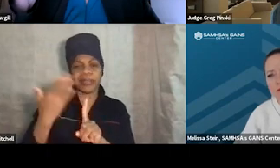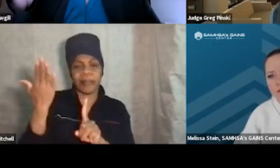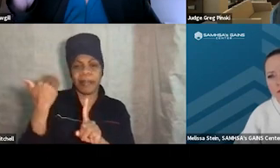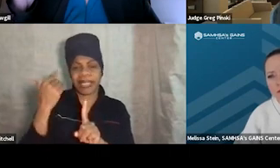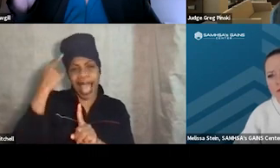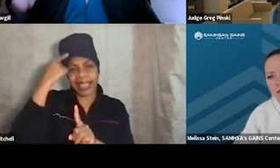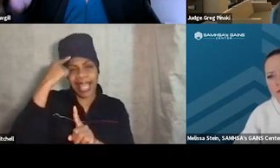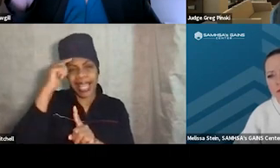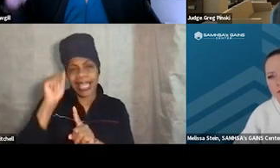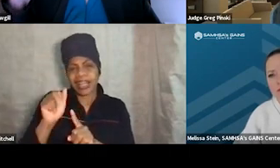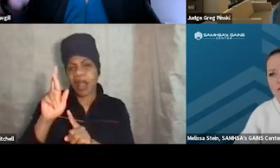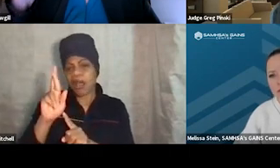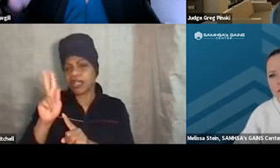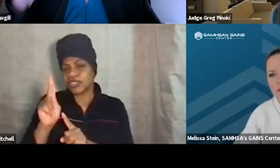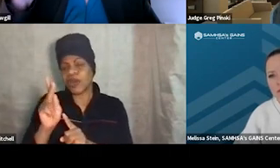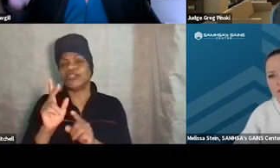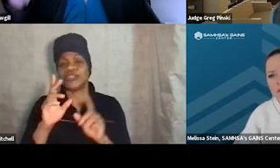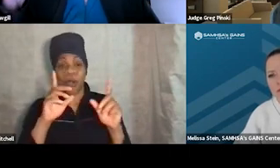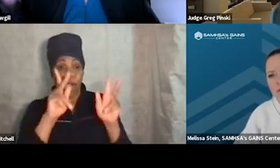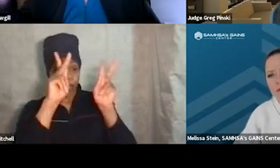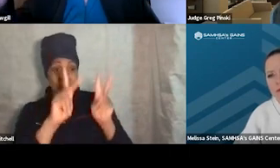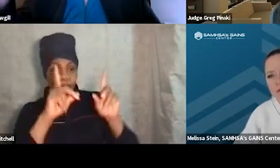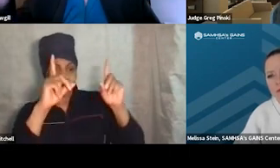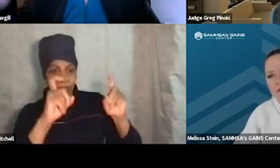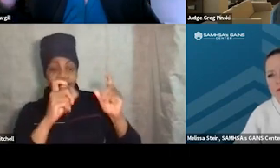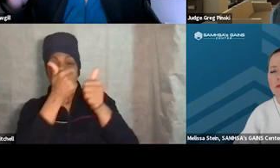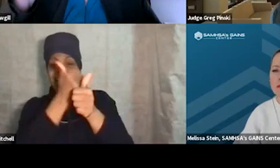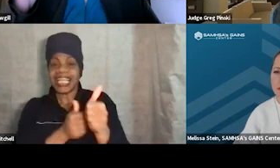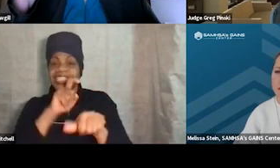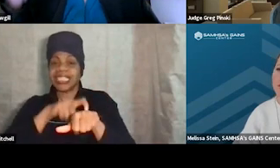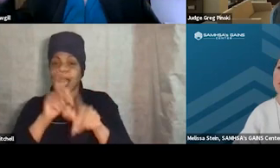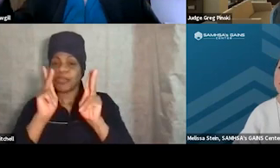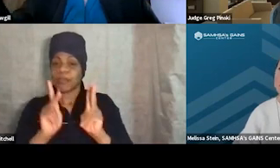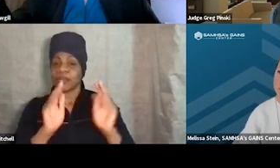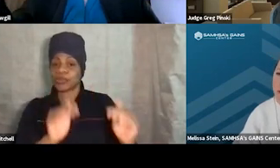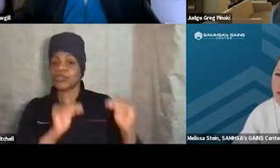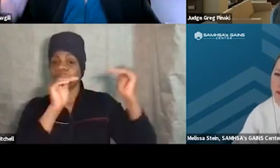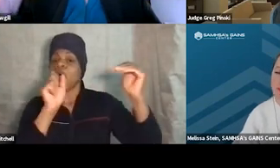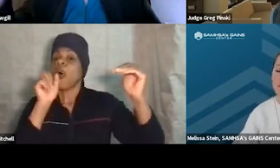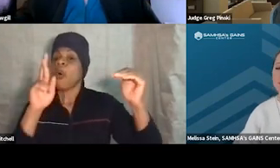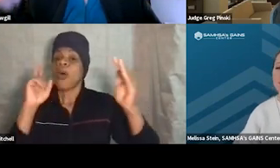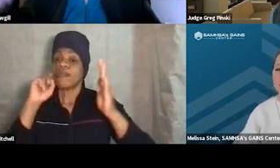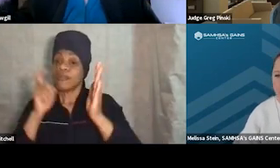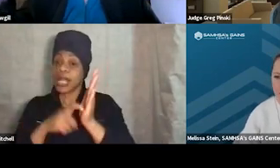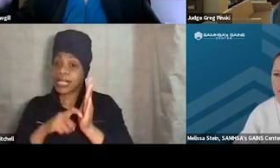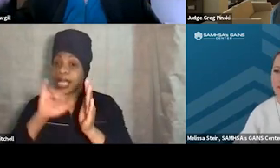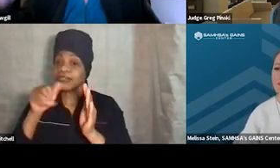but they take a picture of the person every time they promote or they got recognized for a job in court. They took their picture.